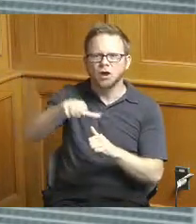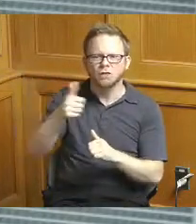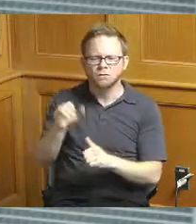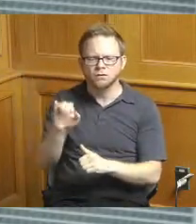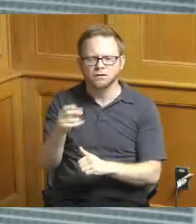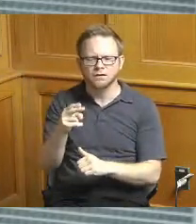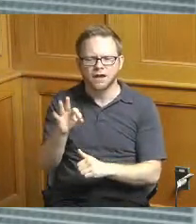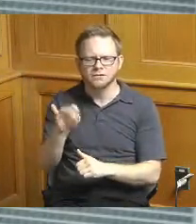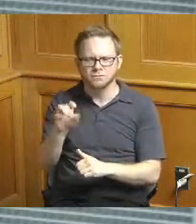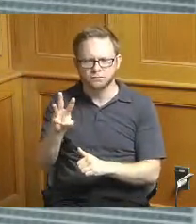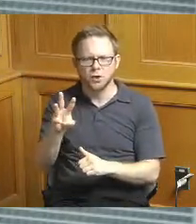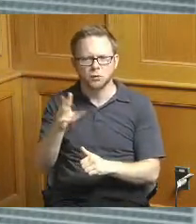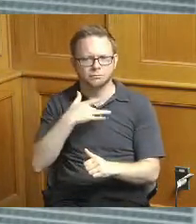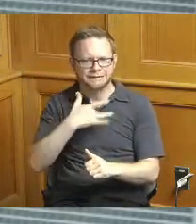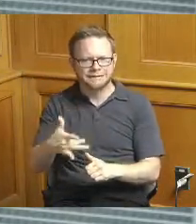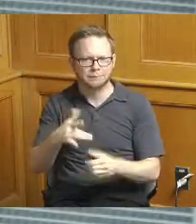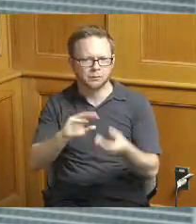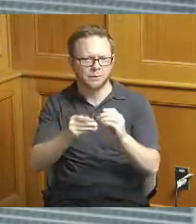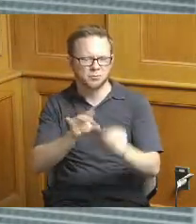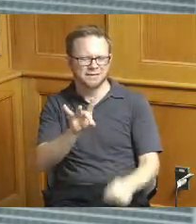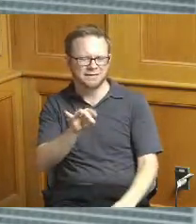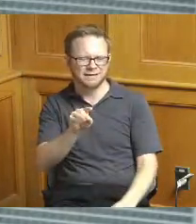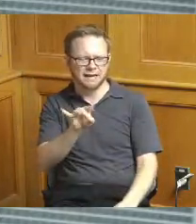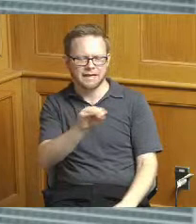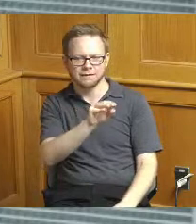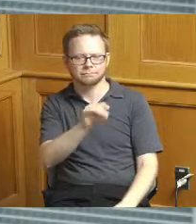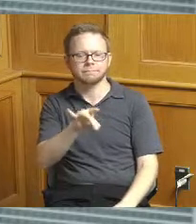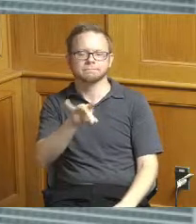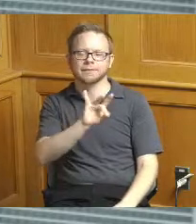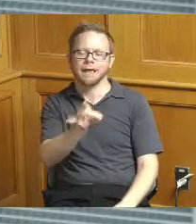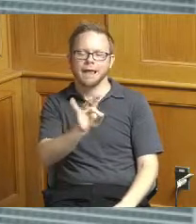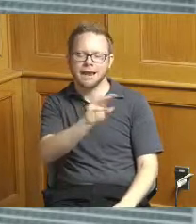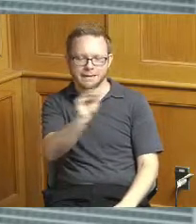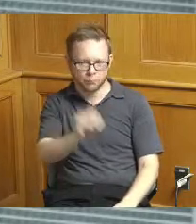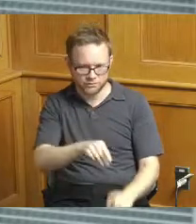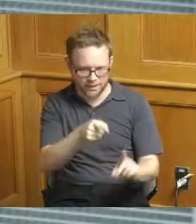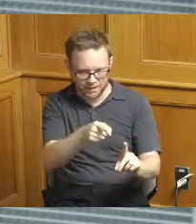what's projected so you know MSD's not been off the mark very far historically this year kind of